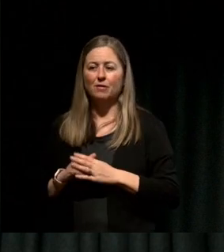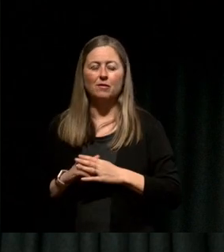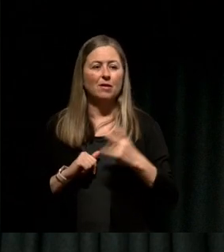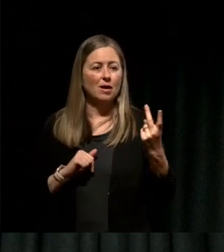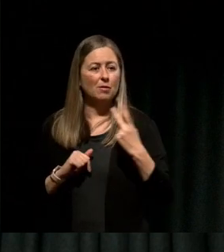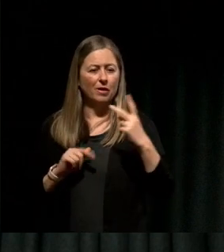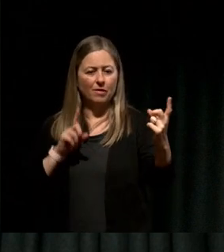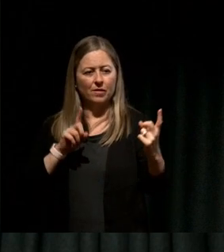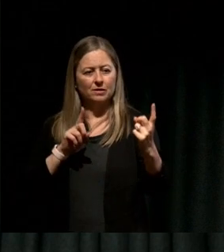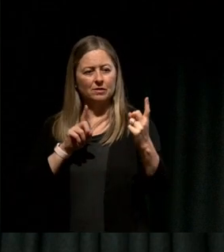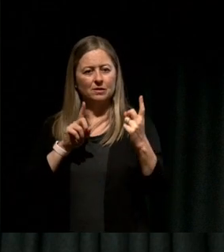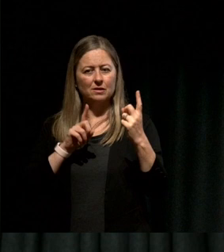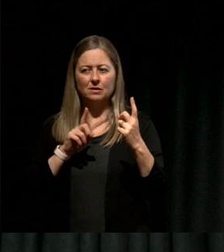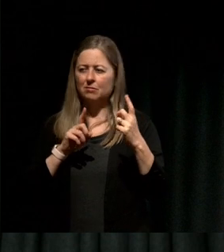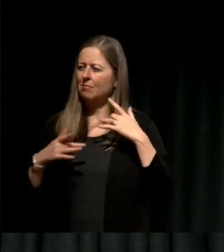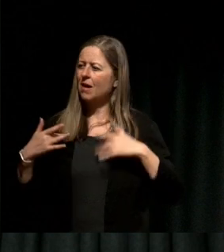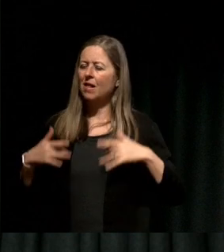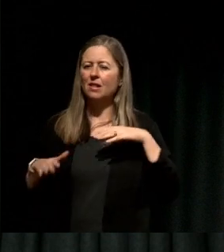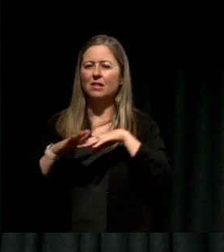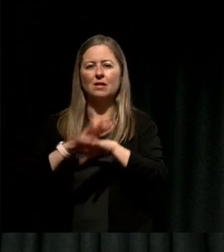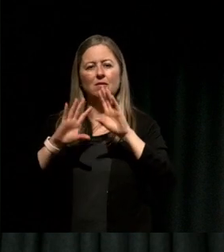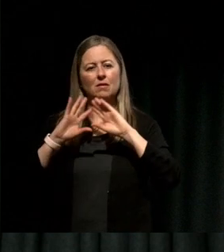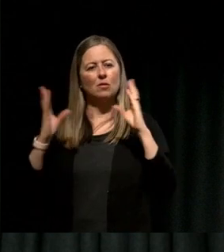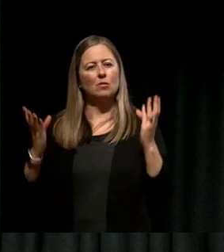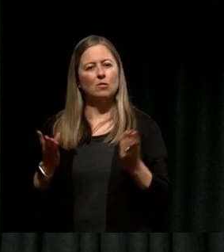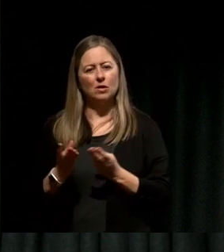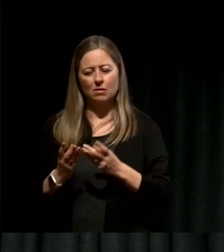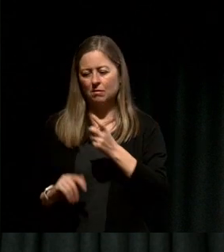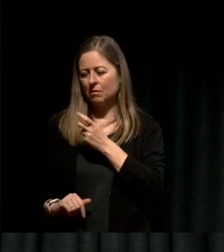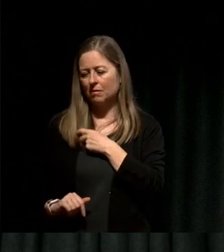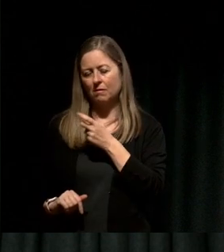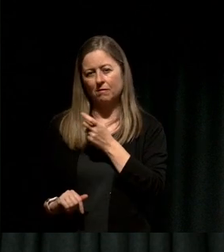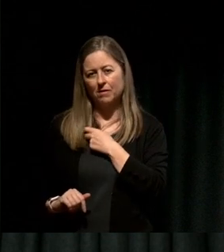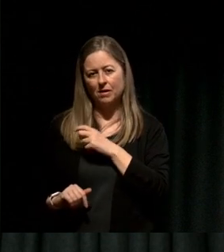up, we were both living in this world of fear, and I told myself after that day that I was